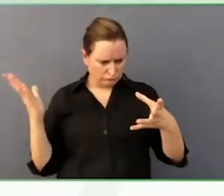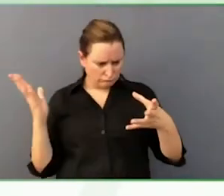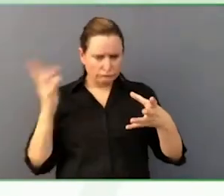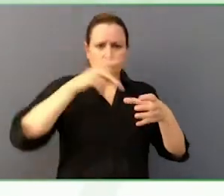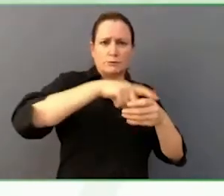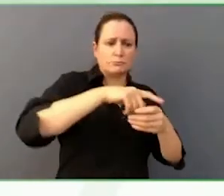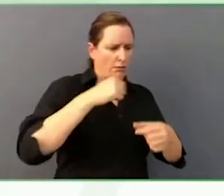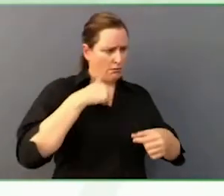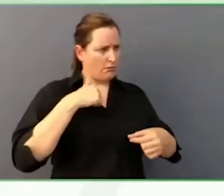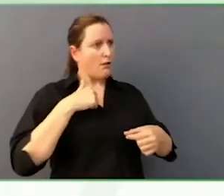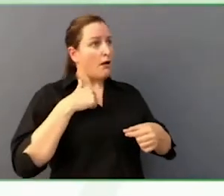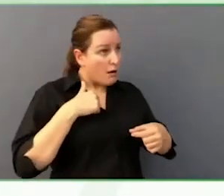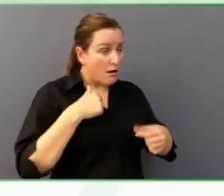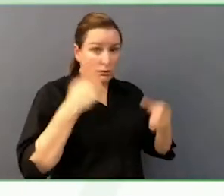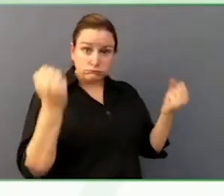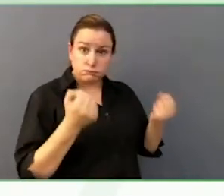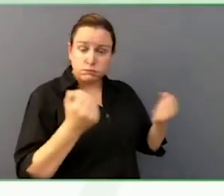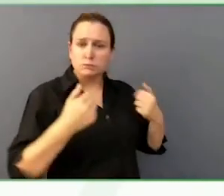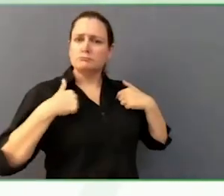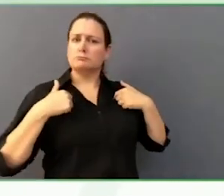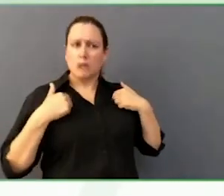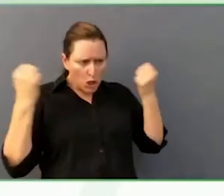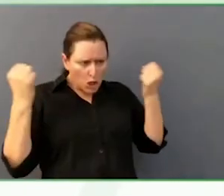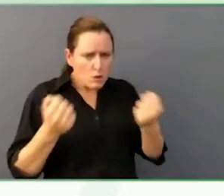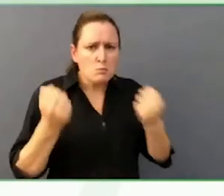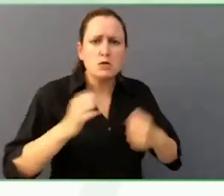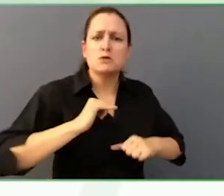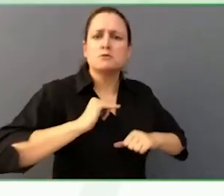We really believe that this is very important in our family.